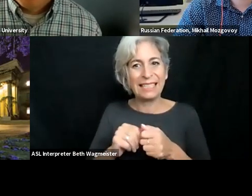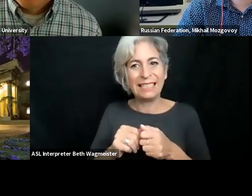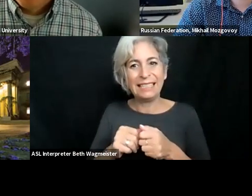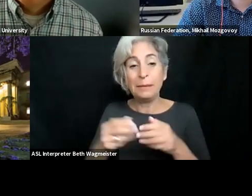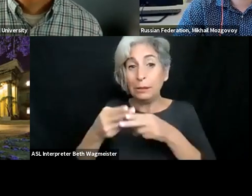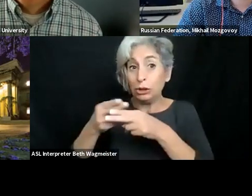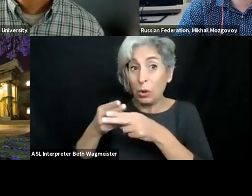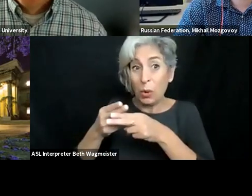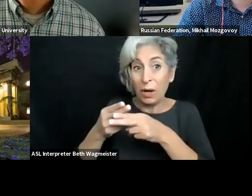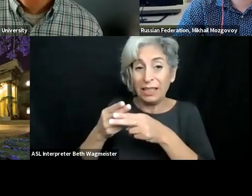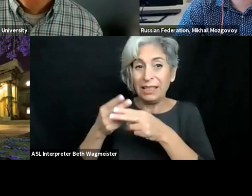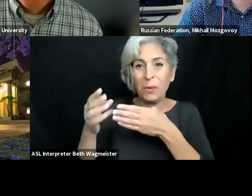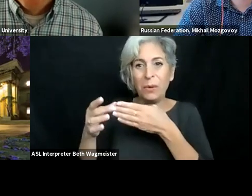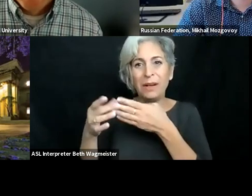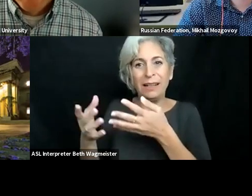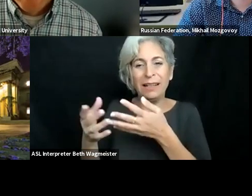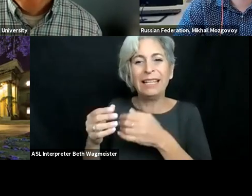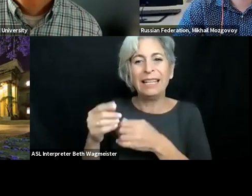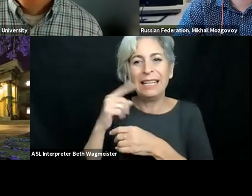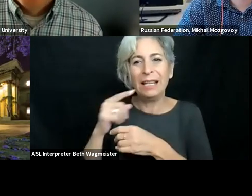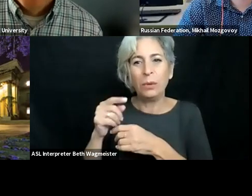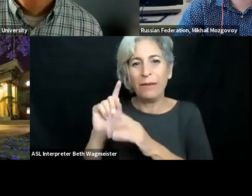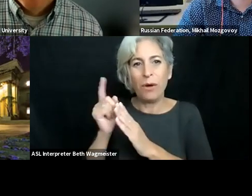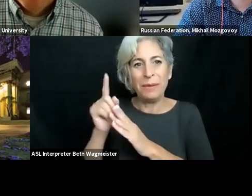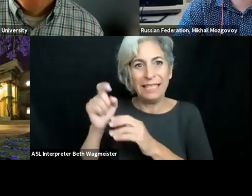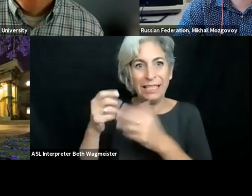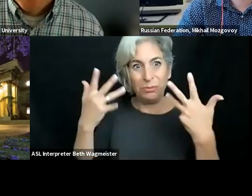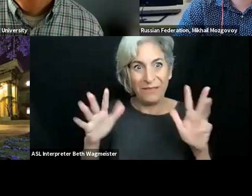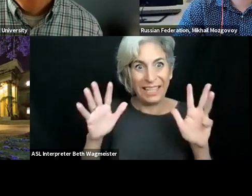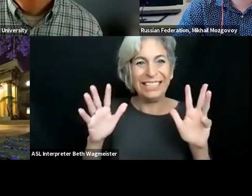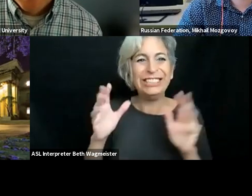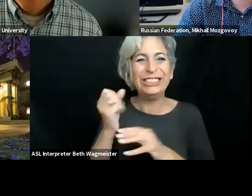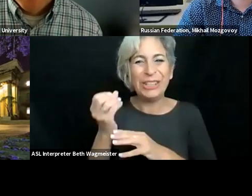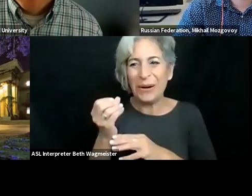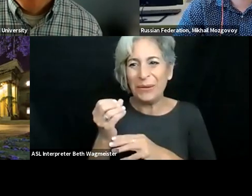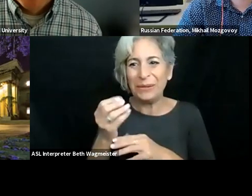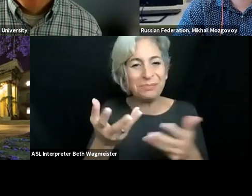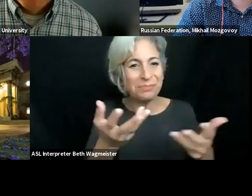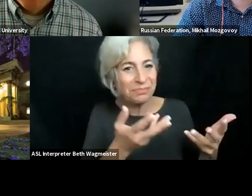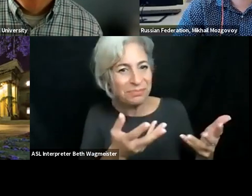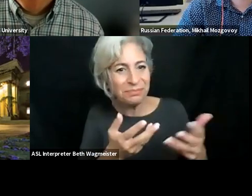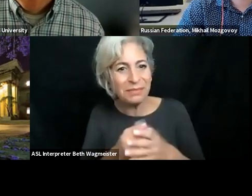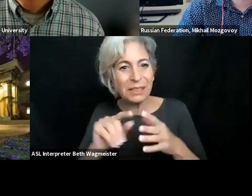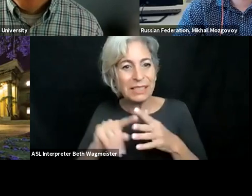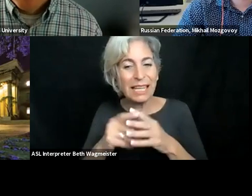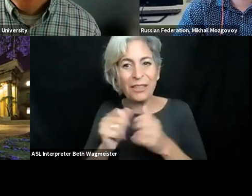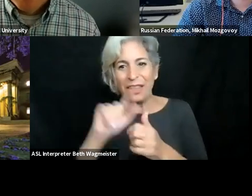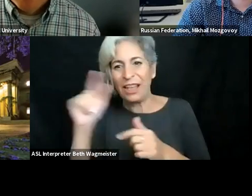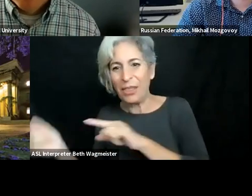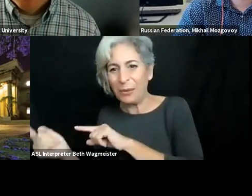political issues which they would like to see happening in the next days and may 60 to be short, as we had it with the country view